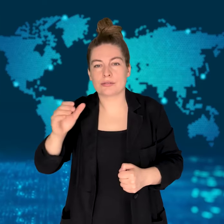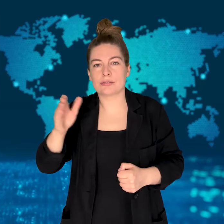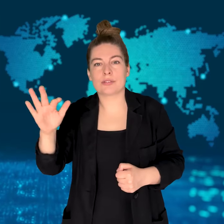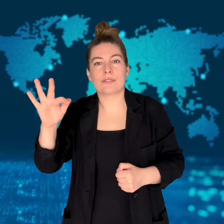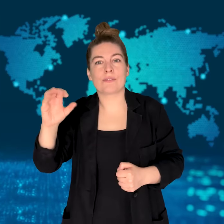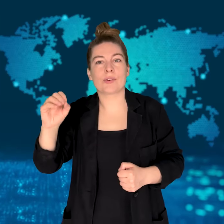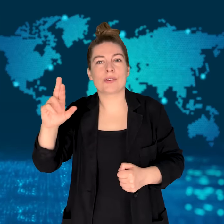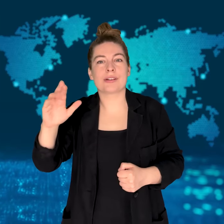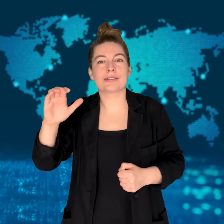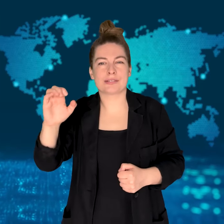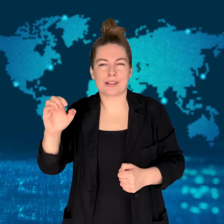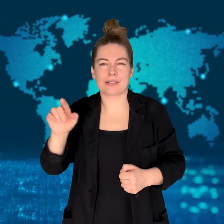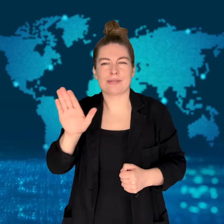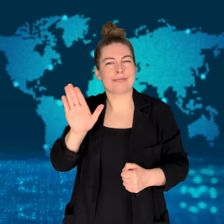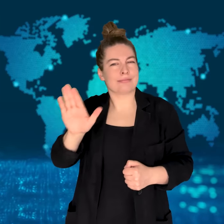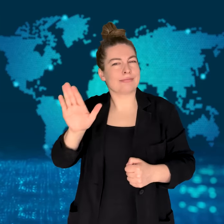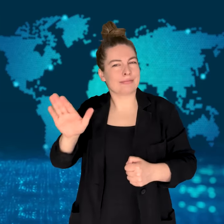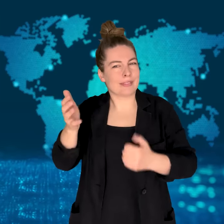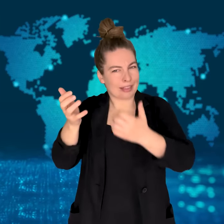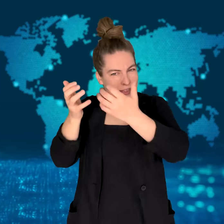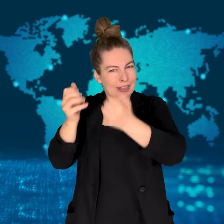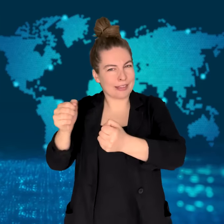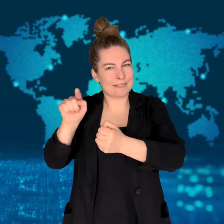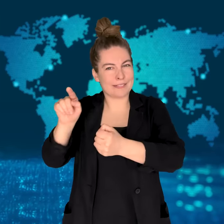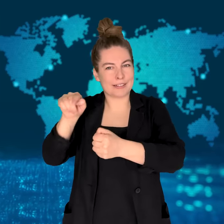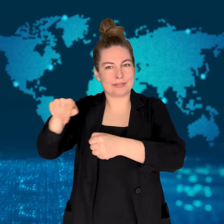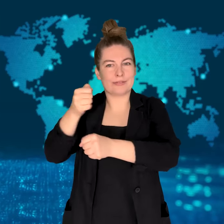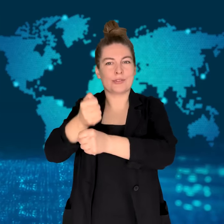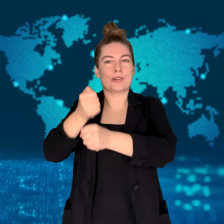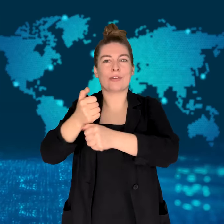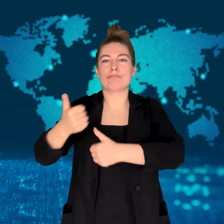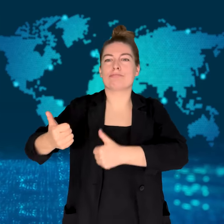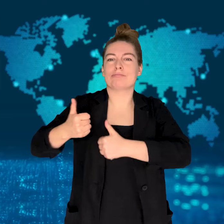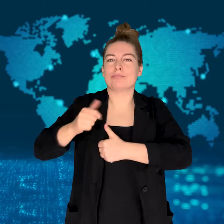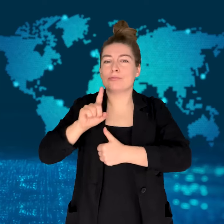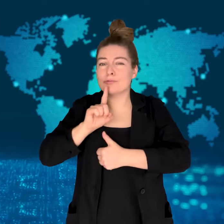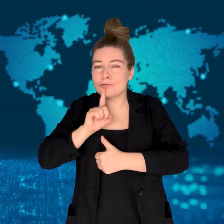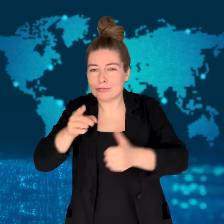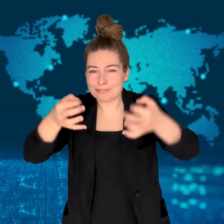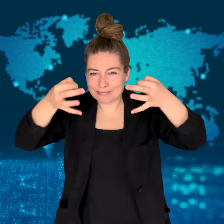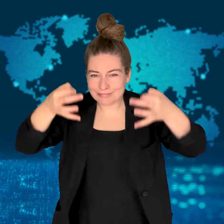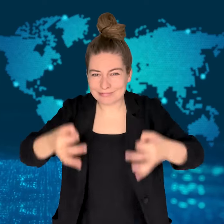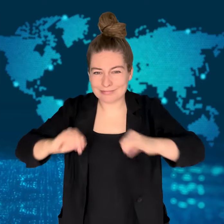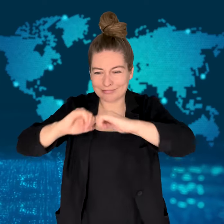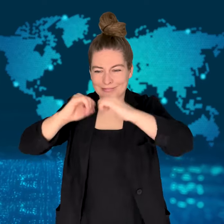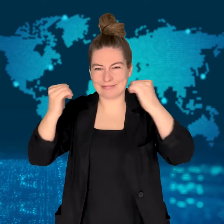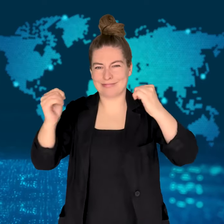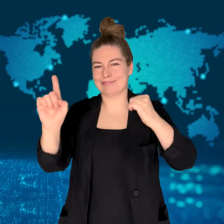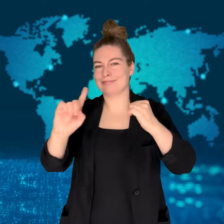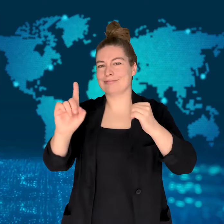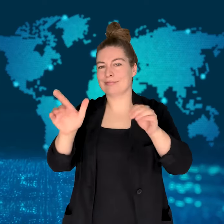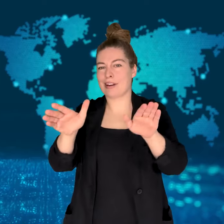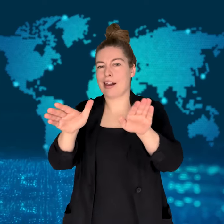The Quds Force is IRGC's elite overseas wing,